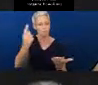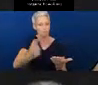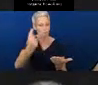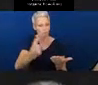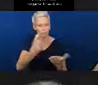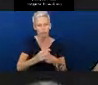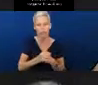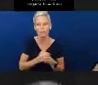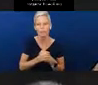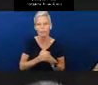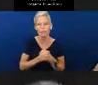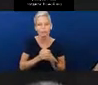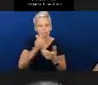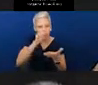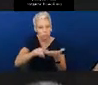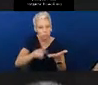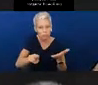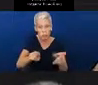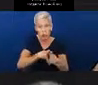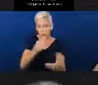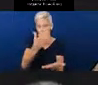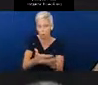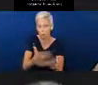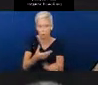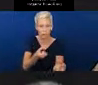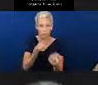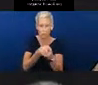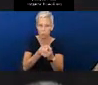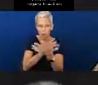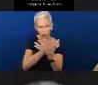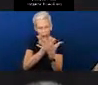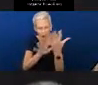There's research and evidence that backs all of these, all of these tips and activities